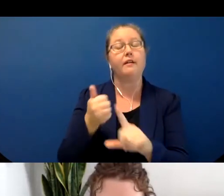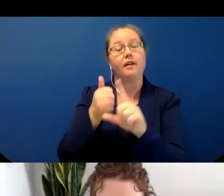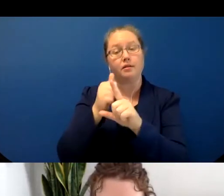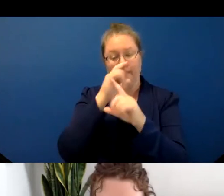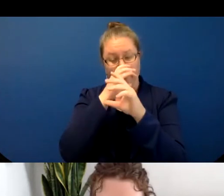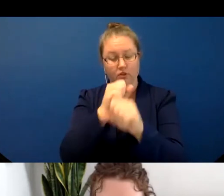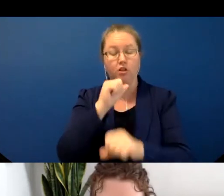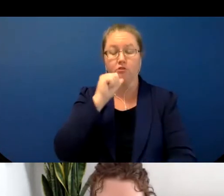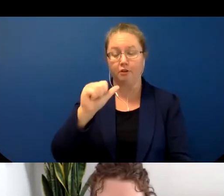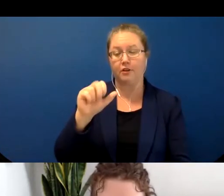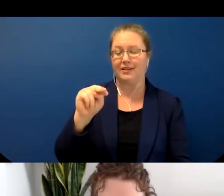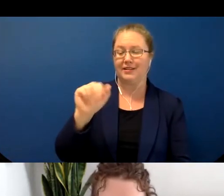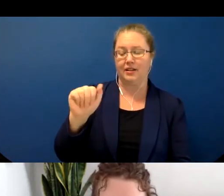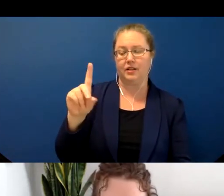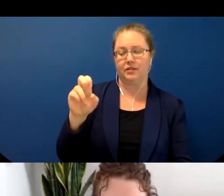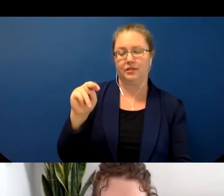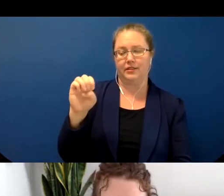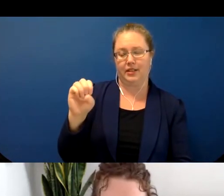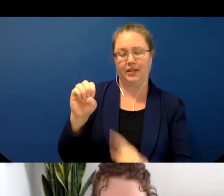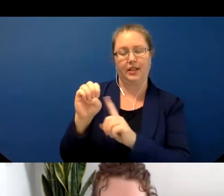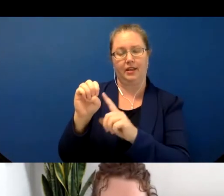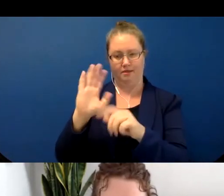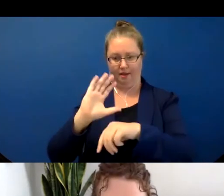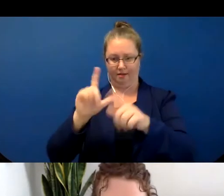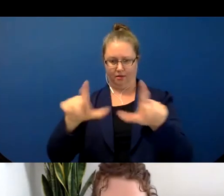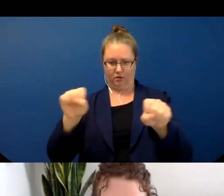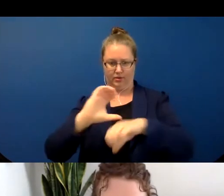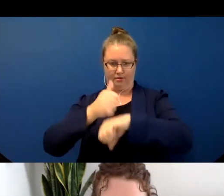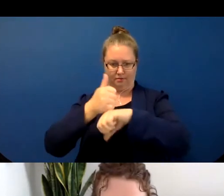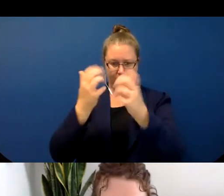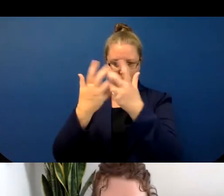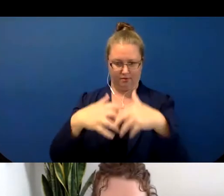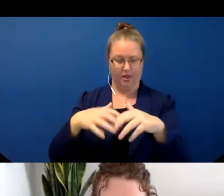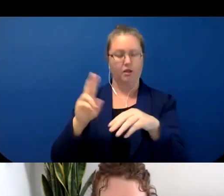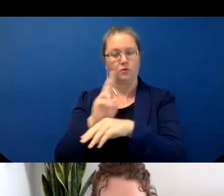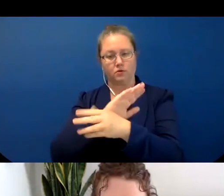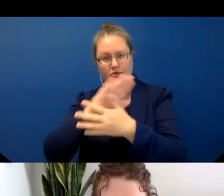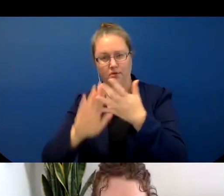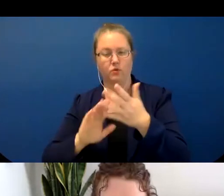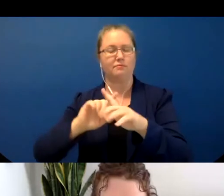grammaticalization theory, construction grammar, and usage based approaches. So with that I’ll